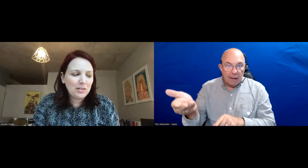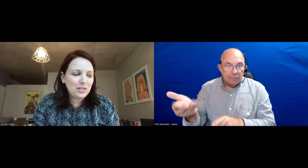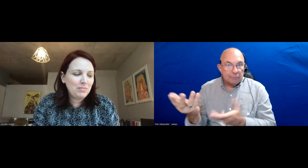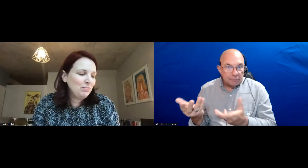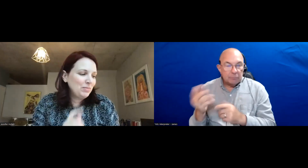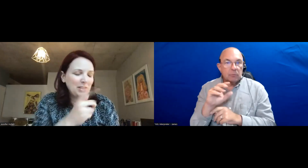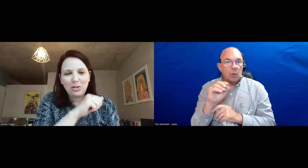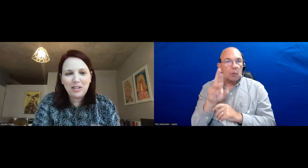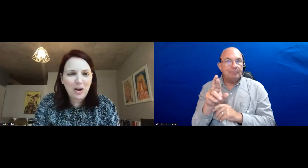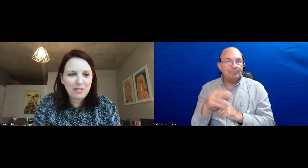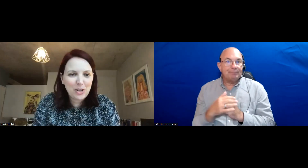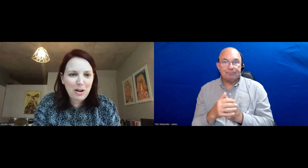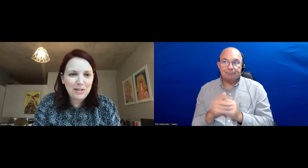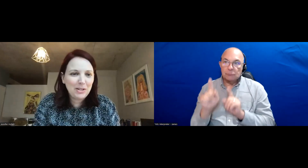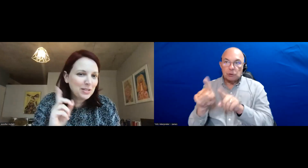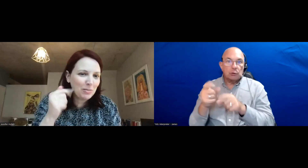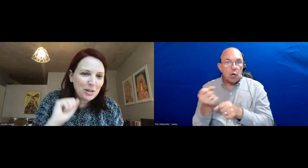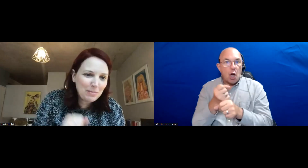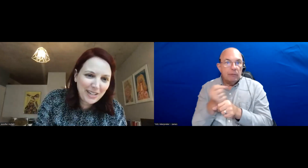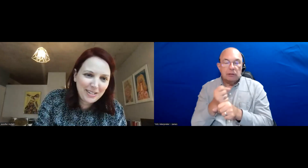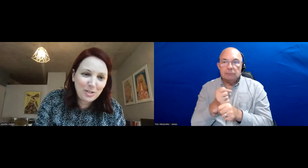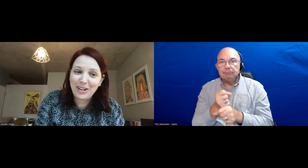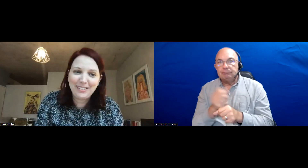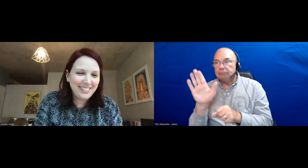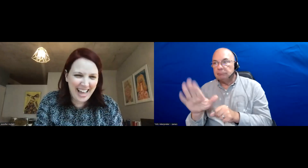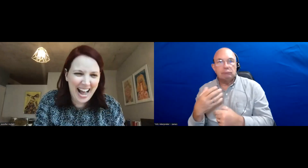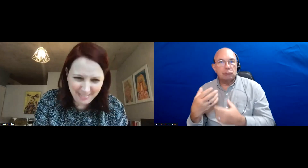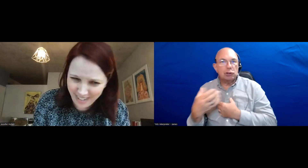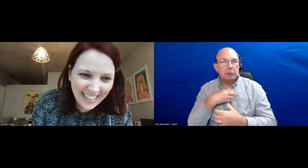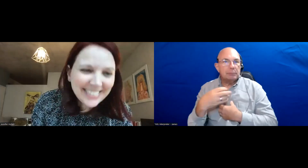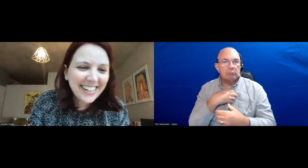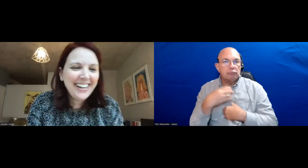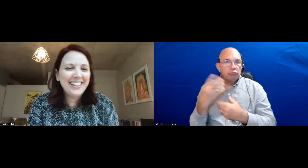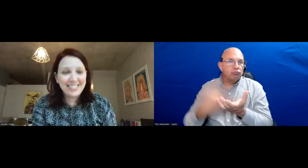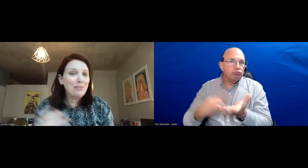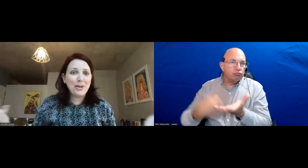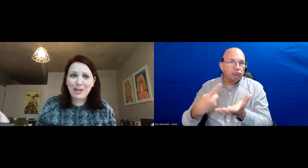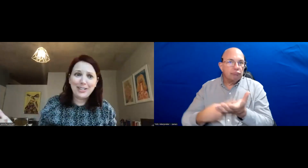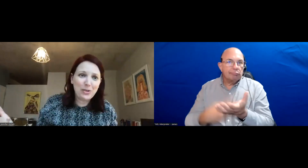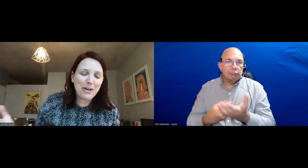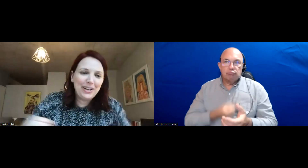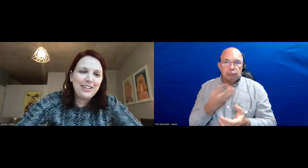Or just going to the coffee shop and hearing someone complain and joining that rant and saying what are we going to do about it?